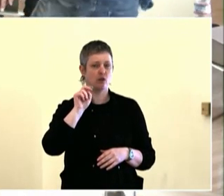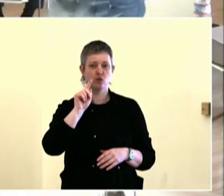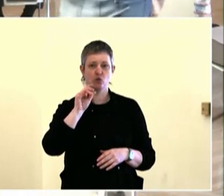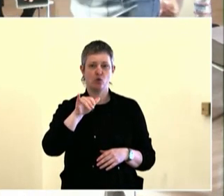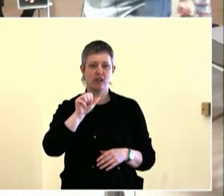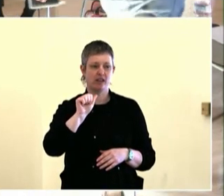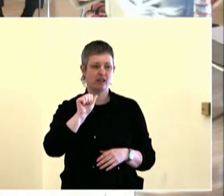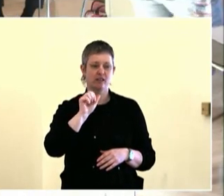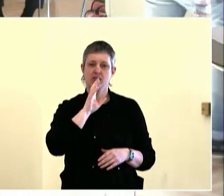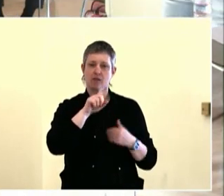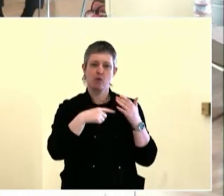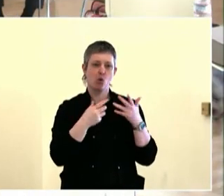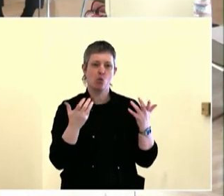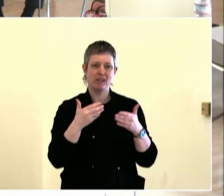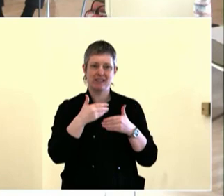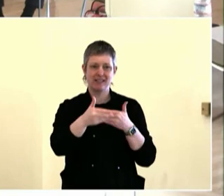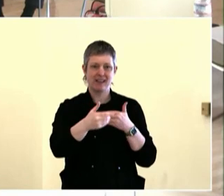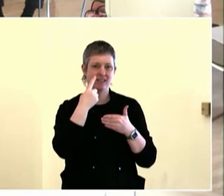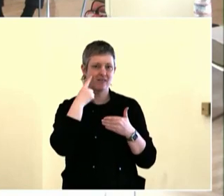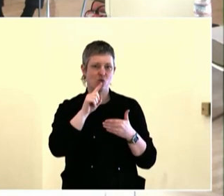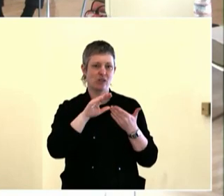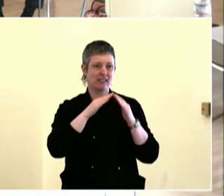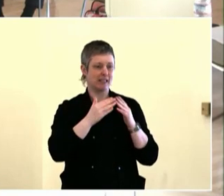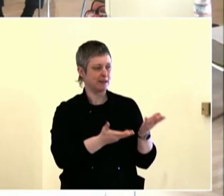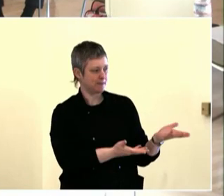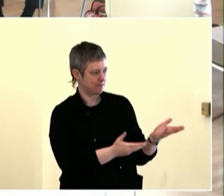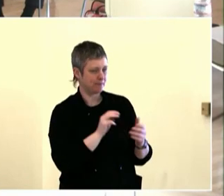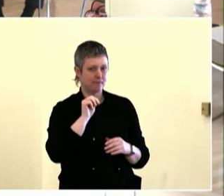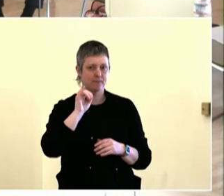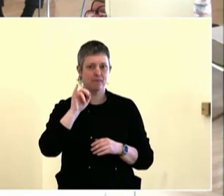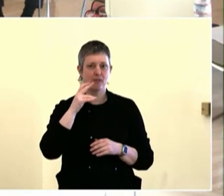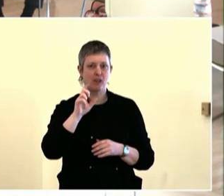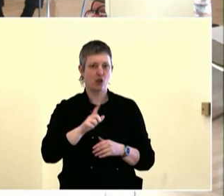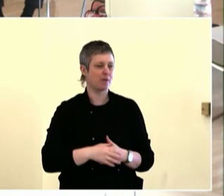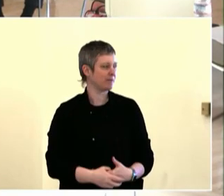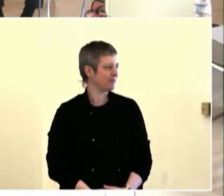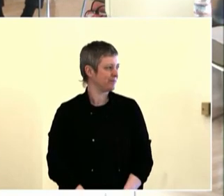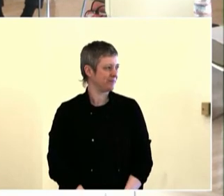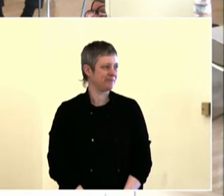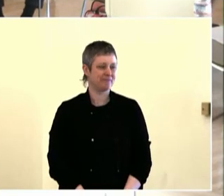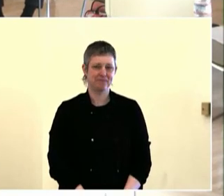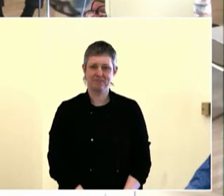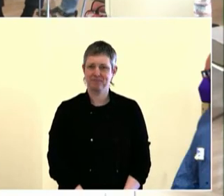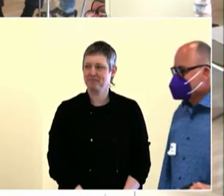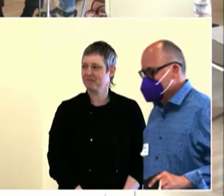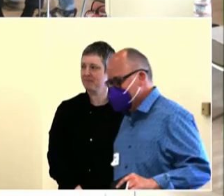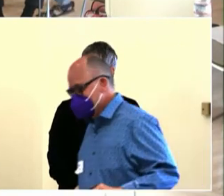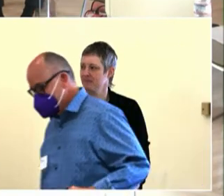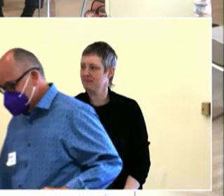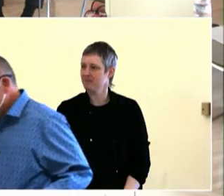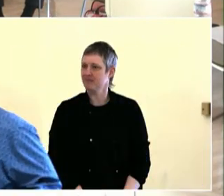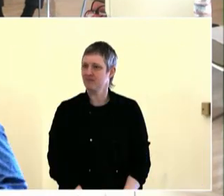that would be a way to build community and class solidarity, too. If people don't know each other,